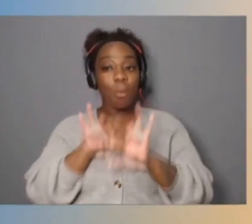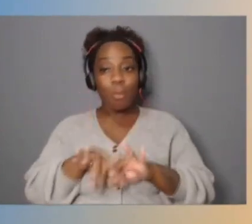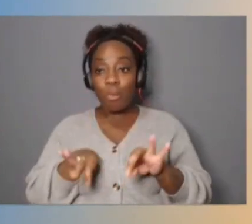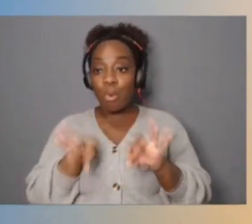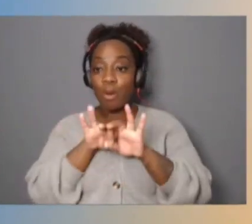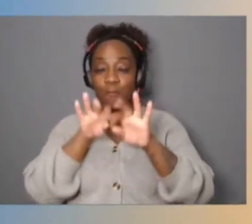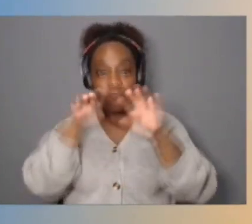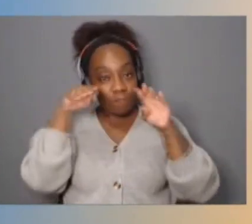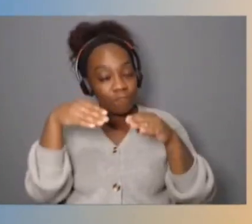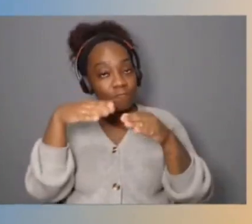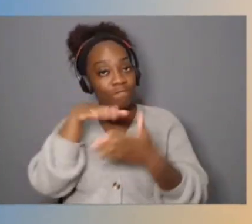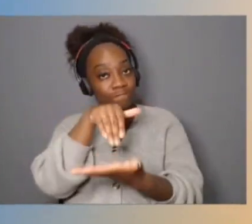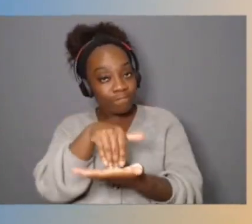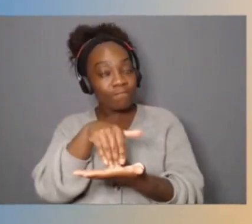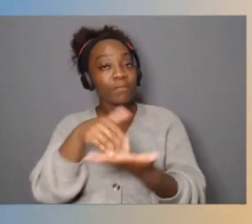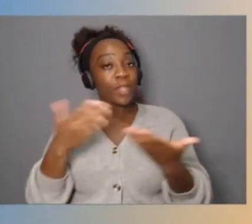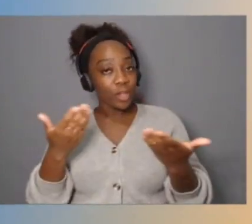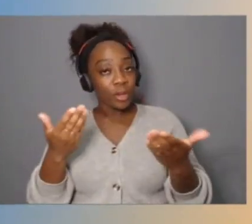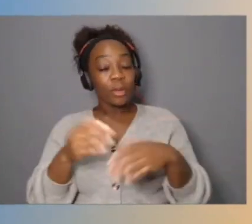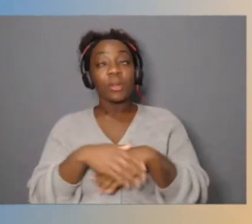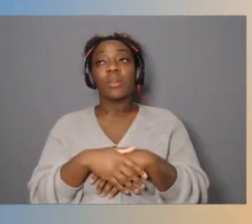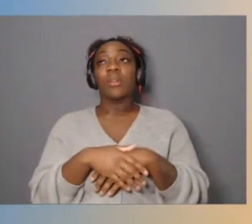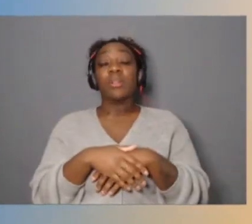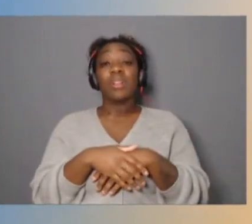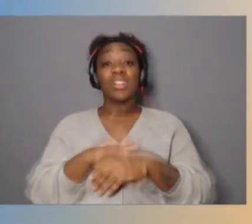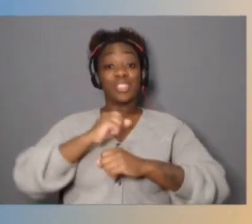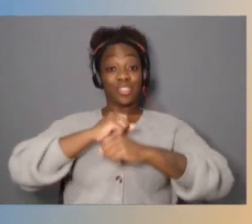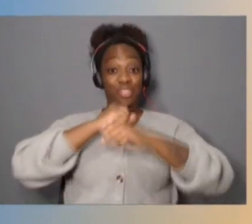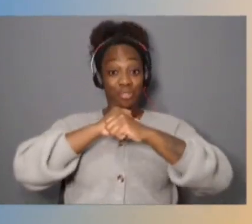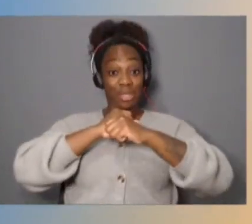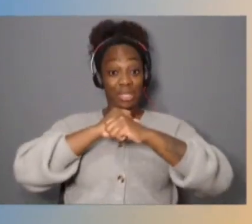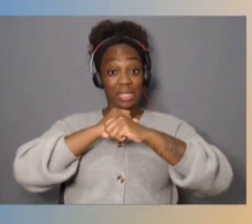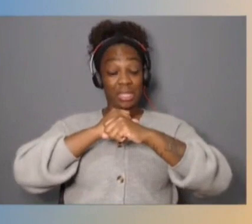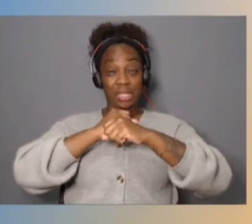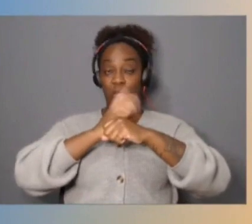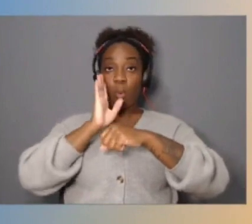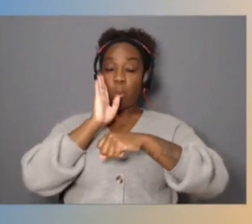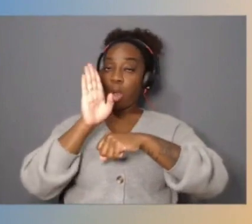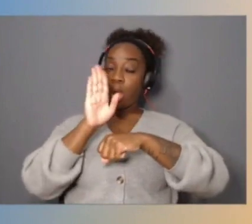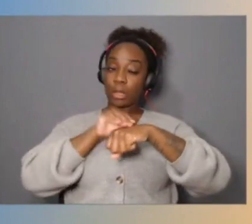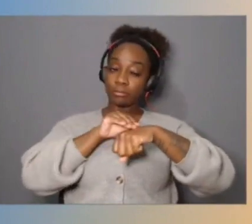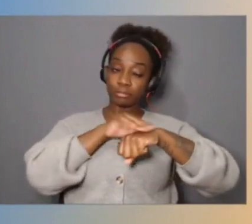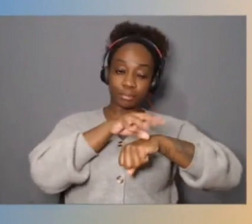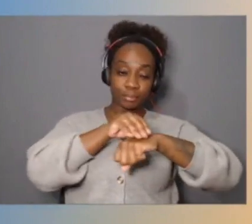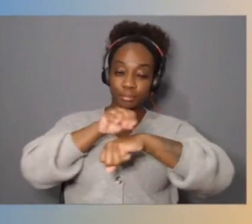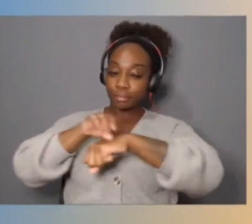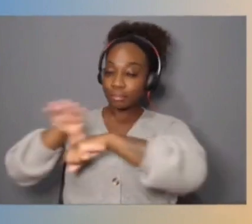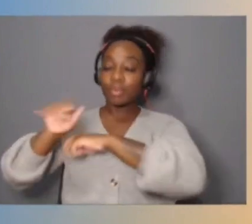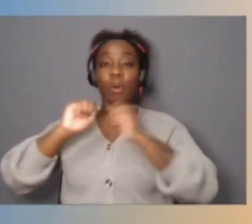he said security permeates every engineering process here at AWS. And it's always top of mind.